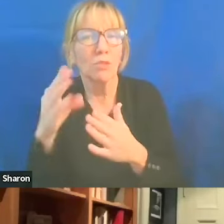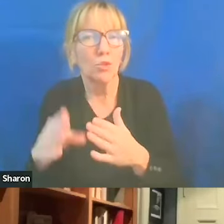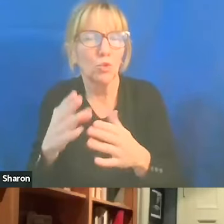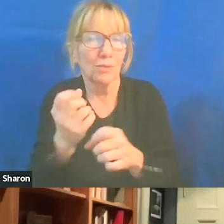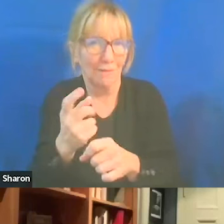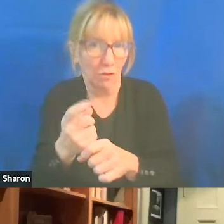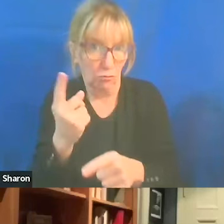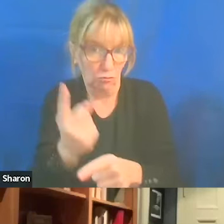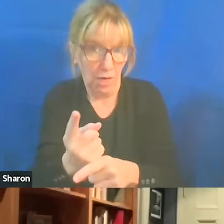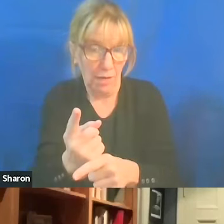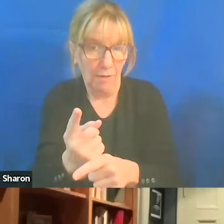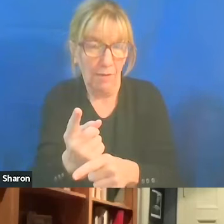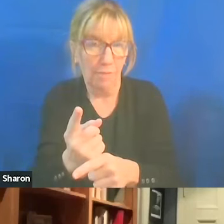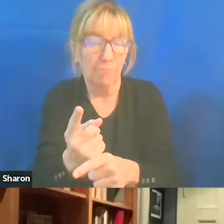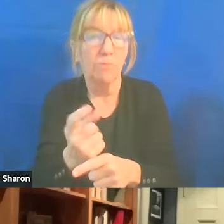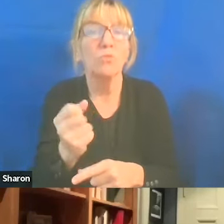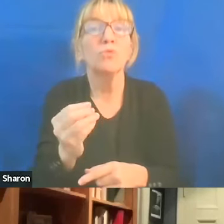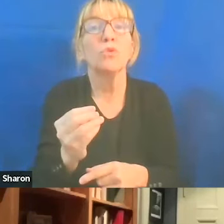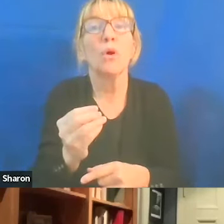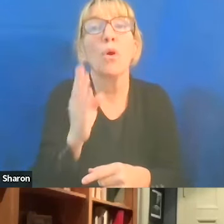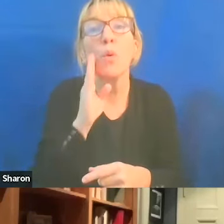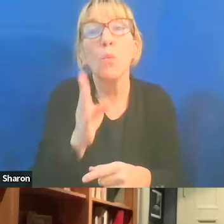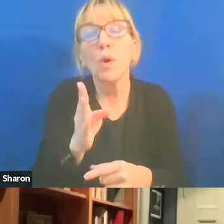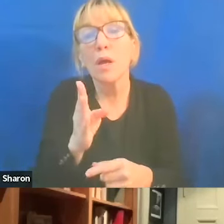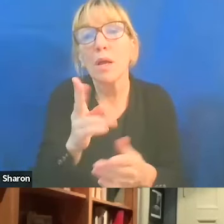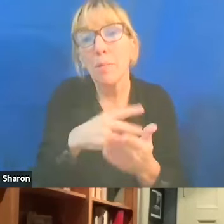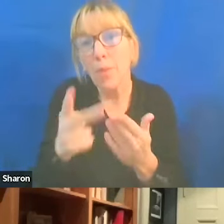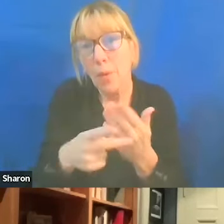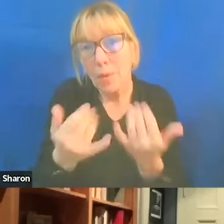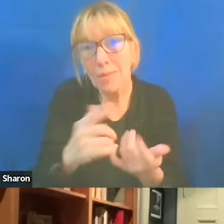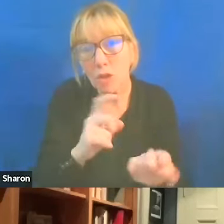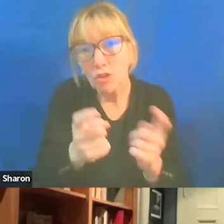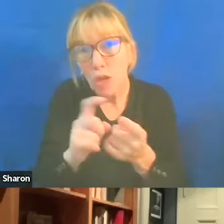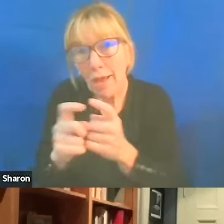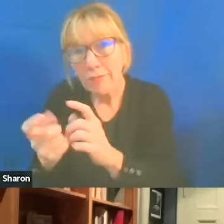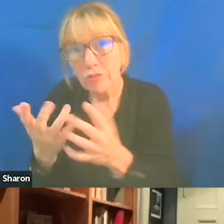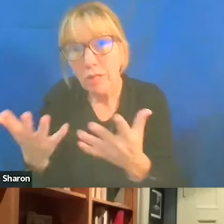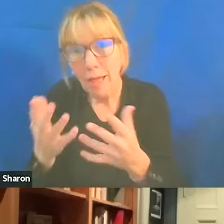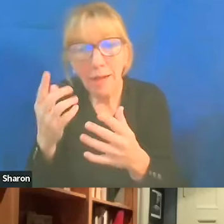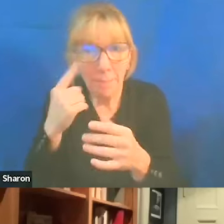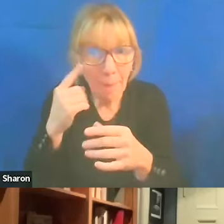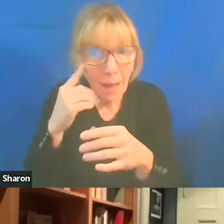So are you gonna, with programs now, change a lot of minds? Probably not, although, I think some were